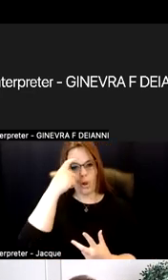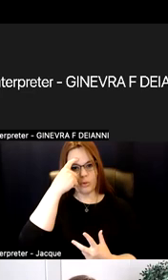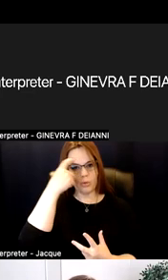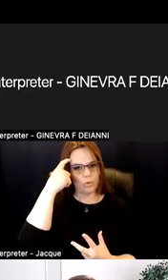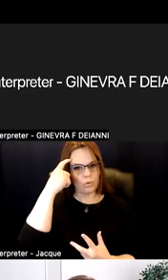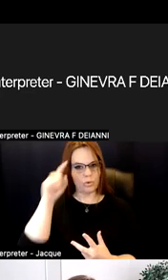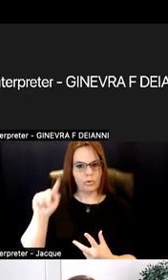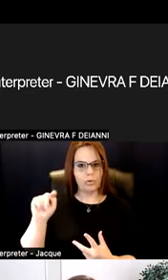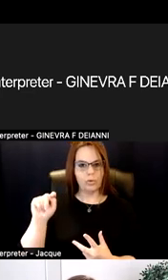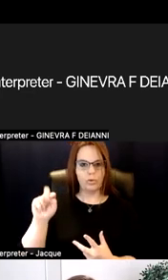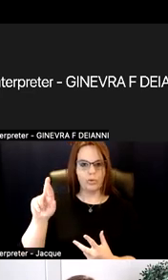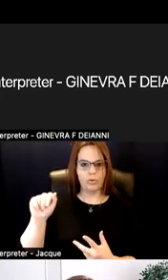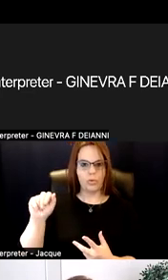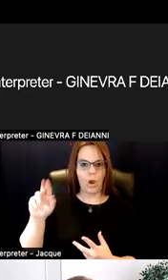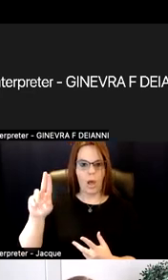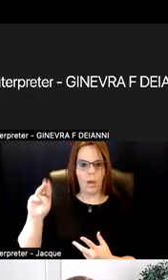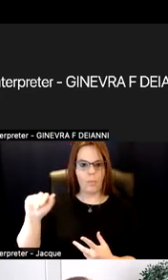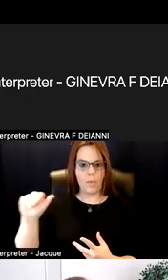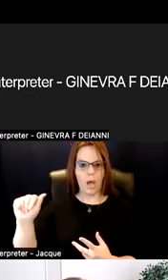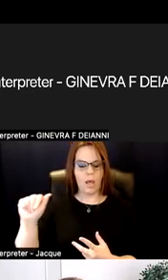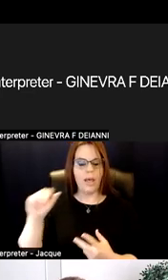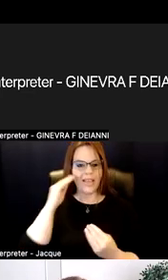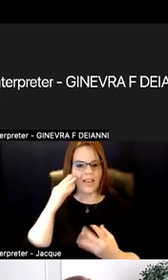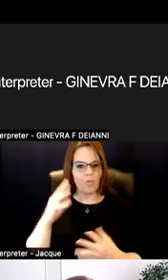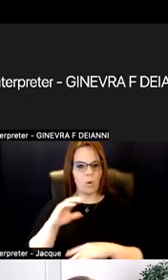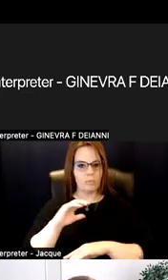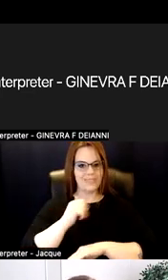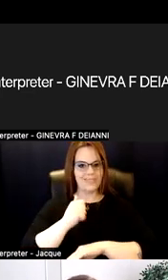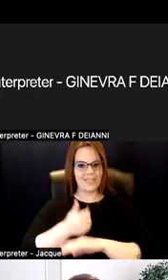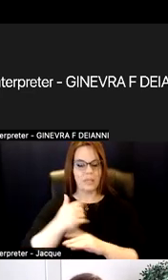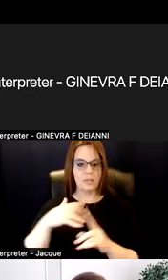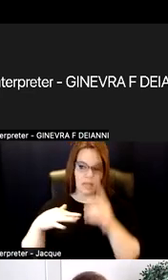And very nicely set the stage in the prior presentation